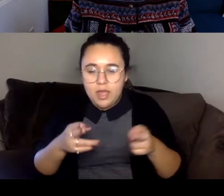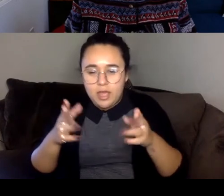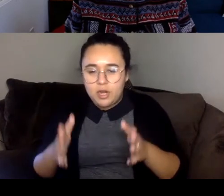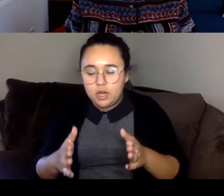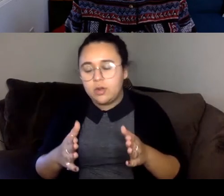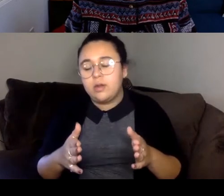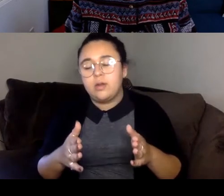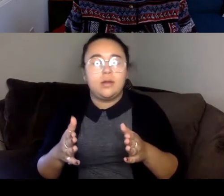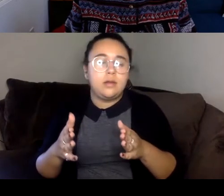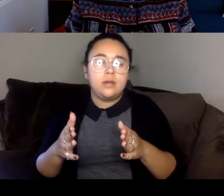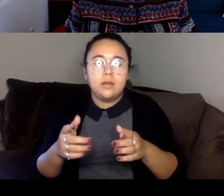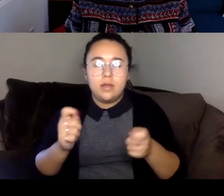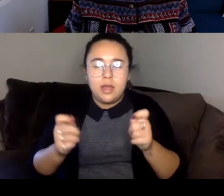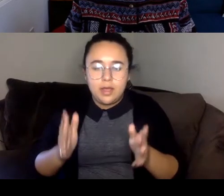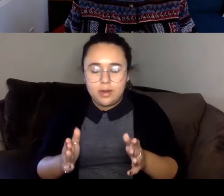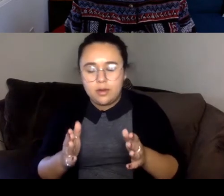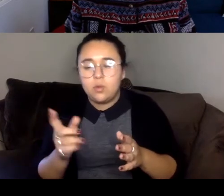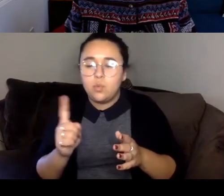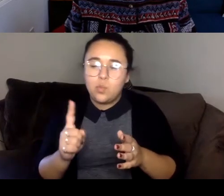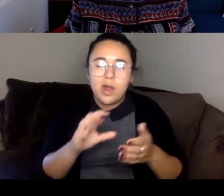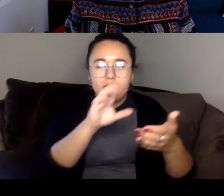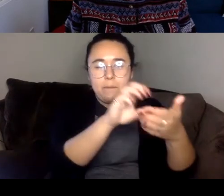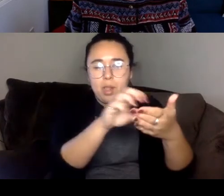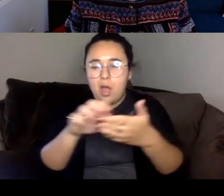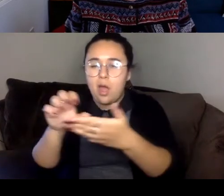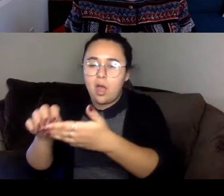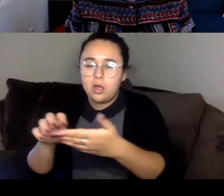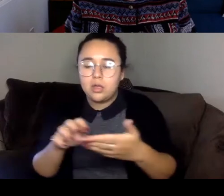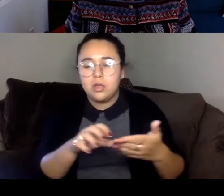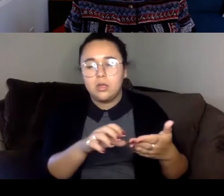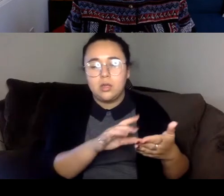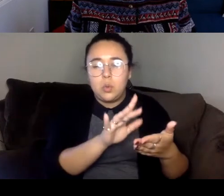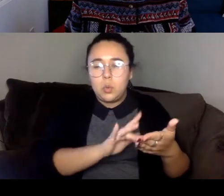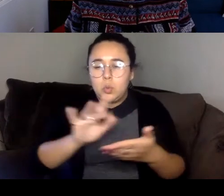most part, I was writing these in a fragmentary fashion as they came to me and sort of just